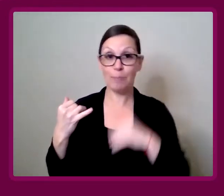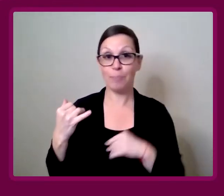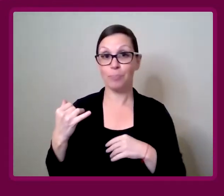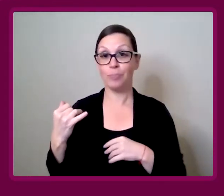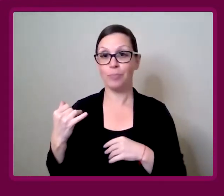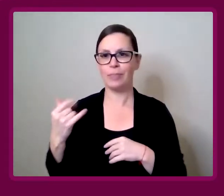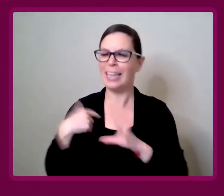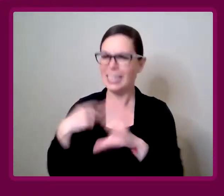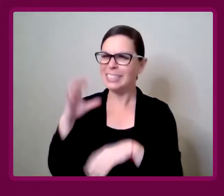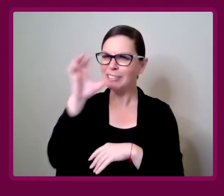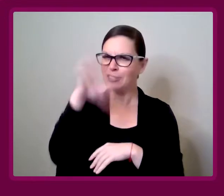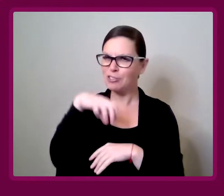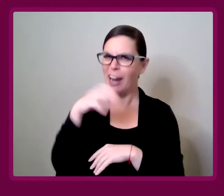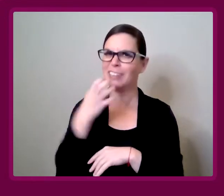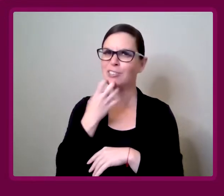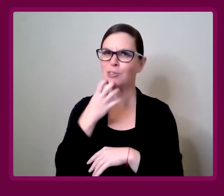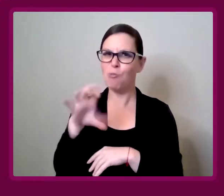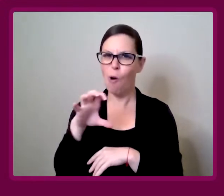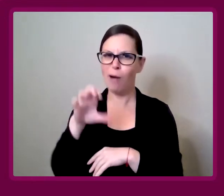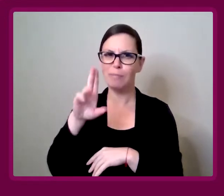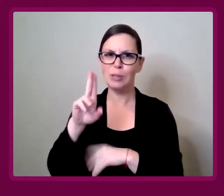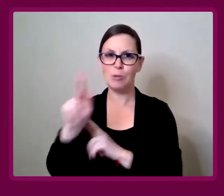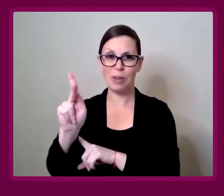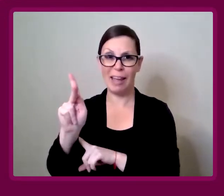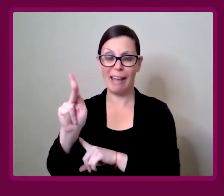Today I'm in an unusually warm UK.